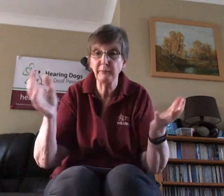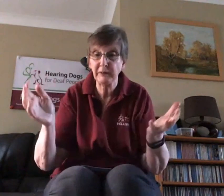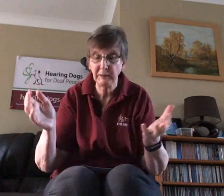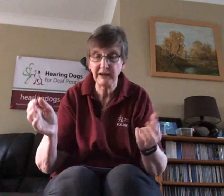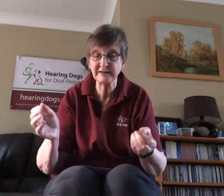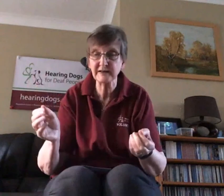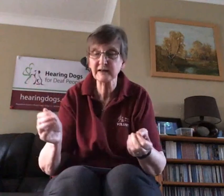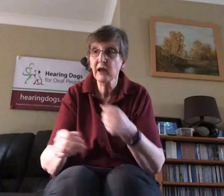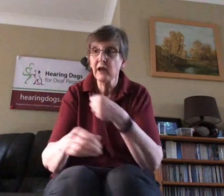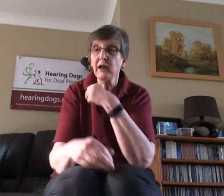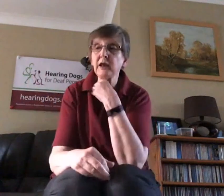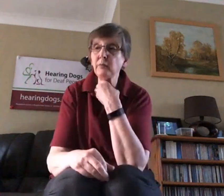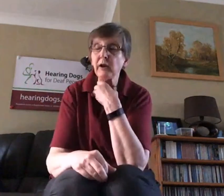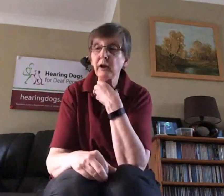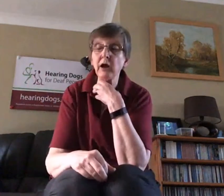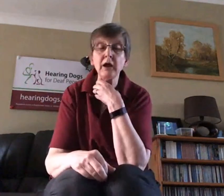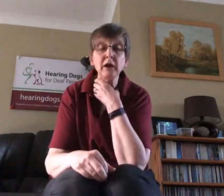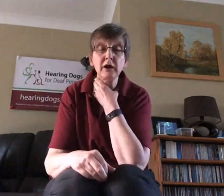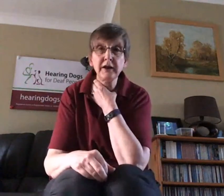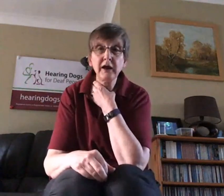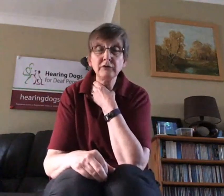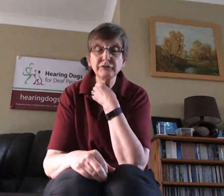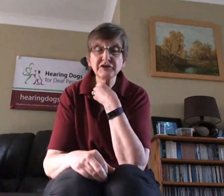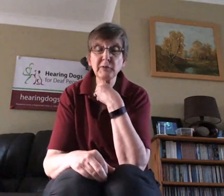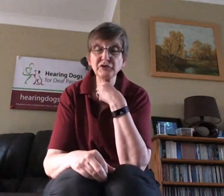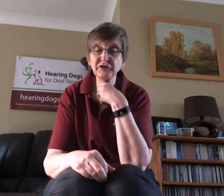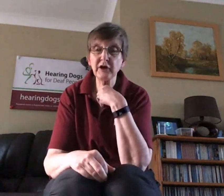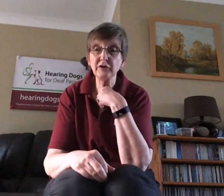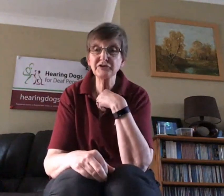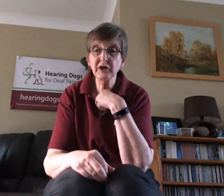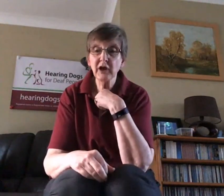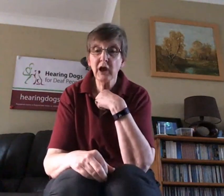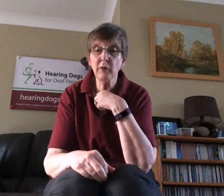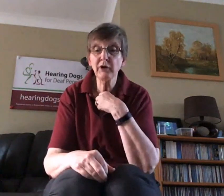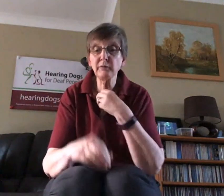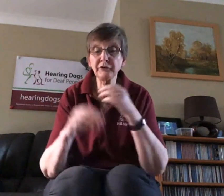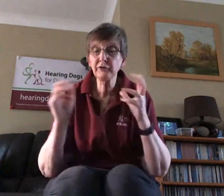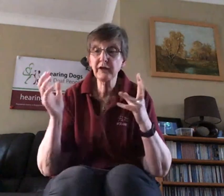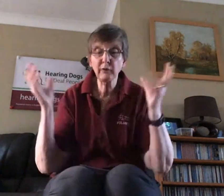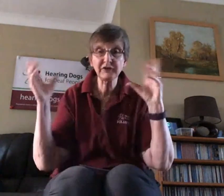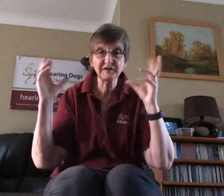places, he will learn how to respond to those and what he will do there, when the sound